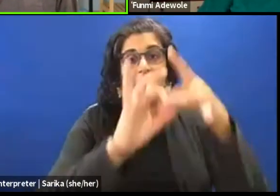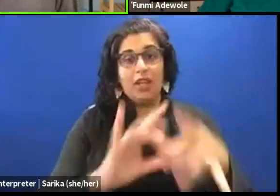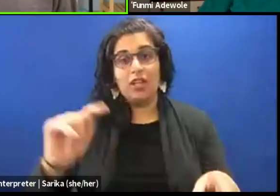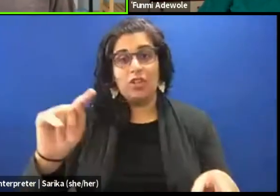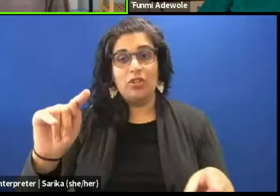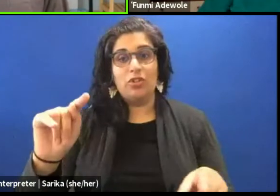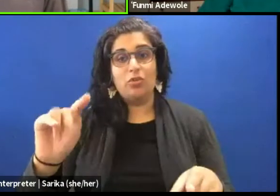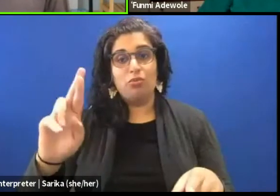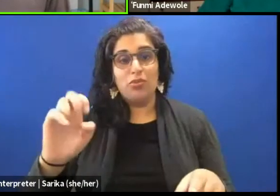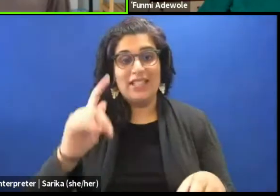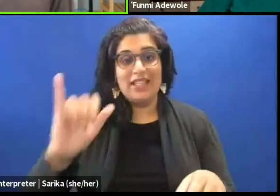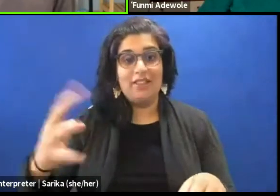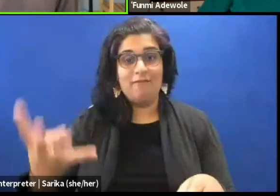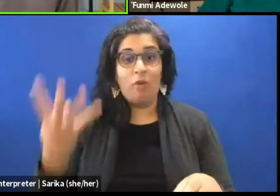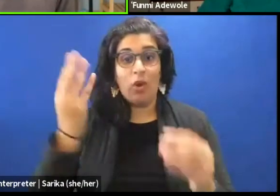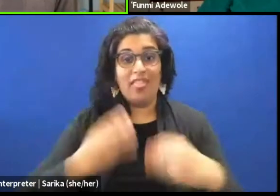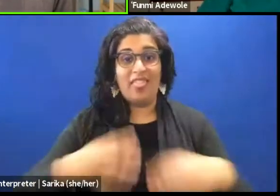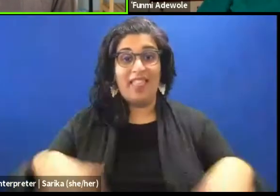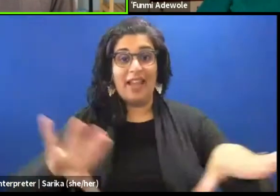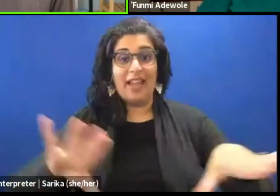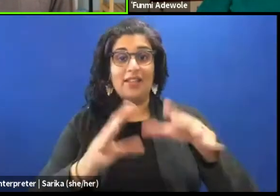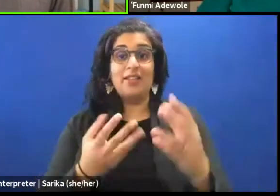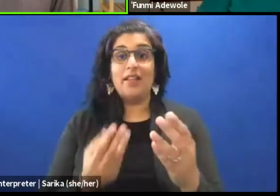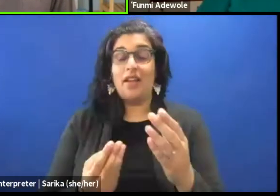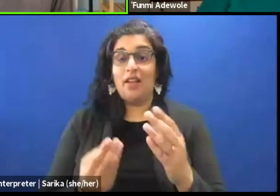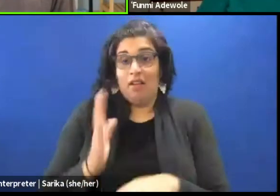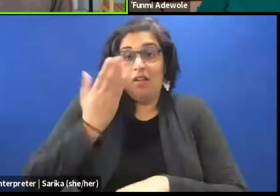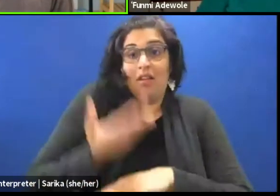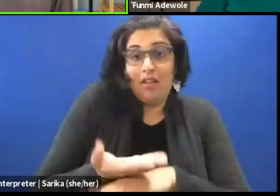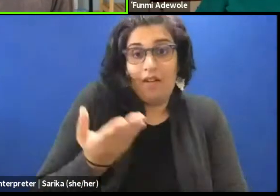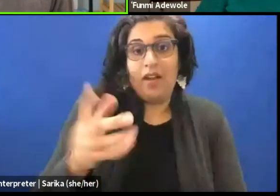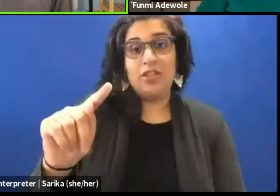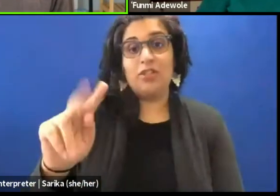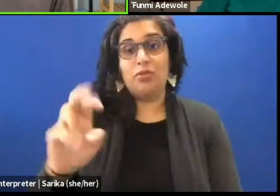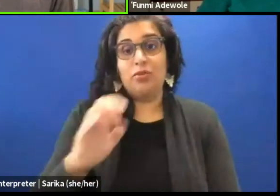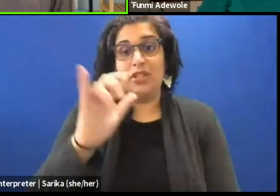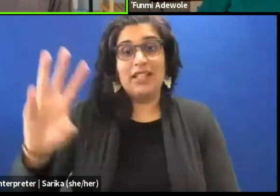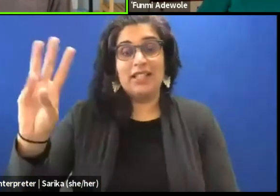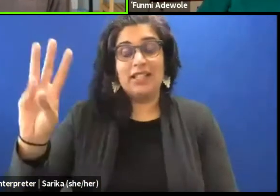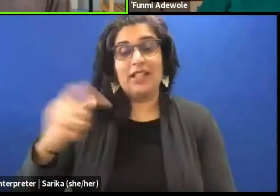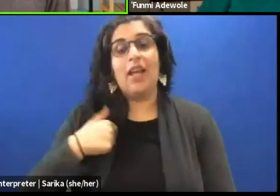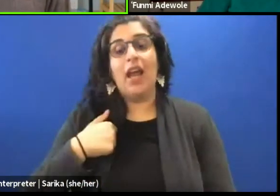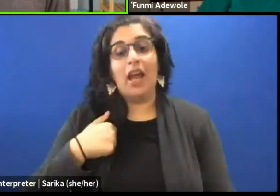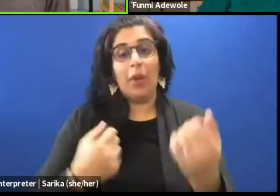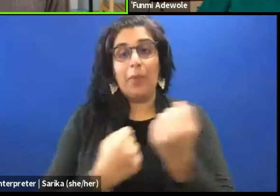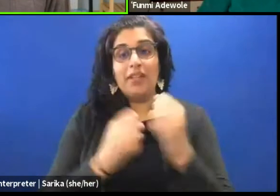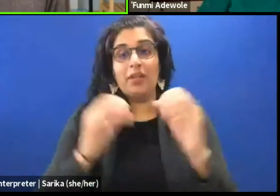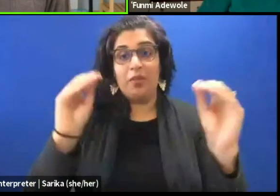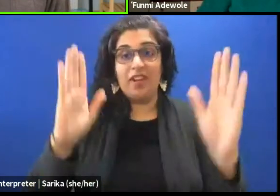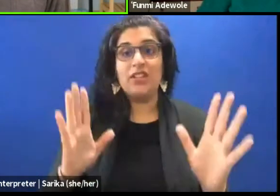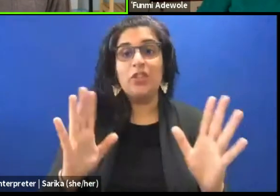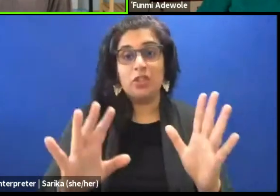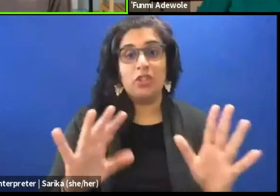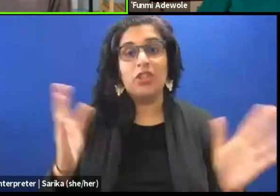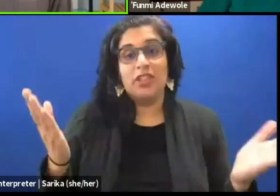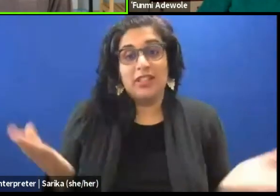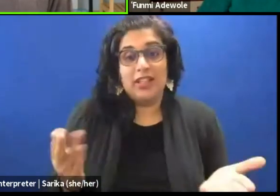I'm real excited about today. I'm an assistant professor, at the University of Regina, and I have the amazing privilege